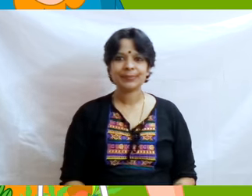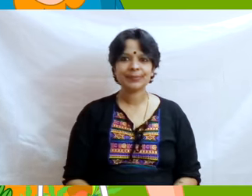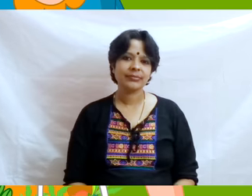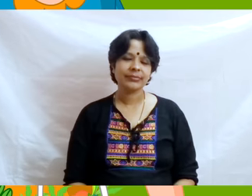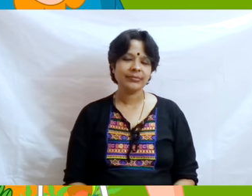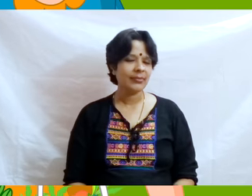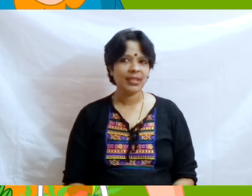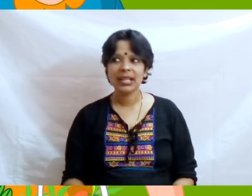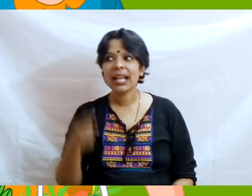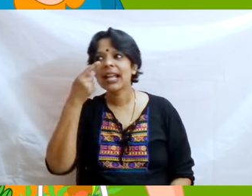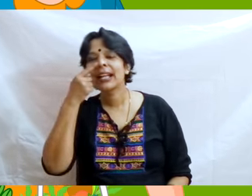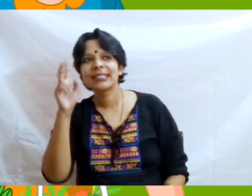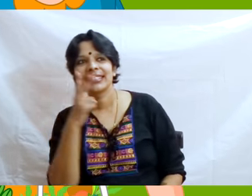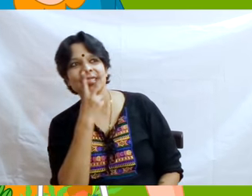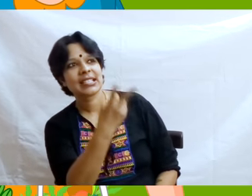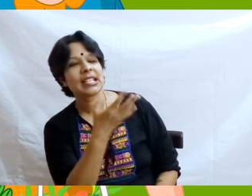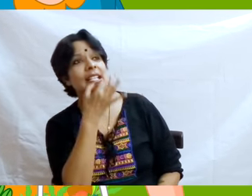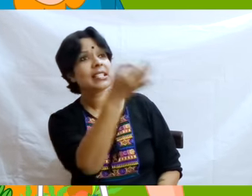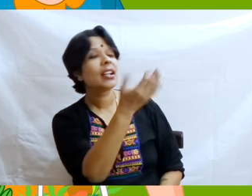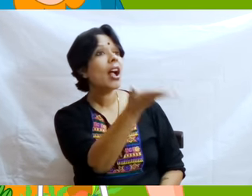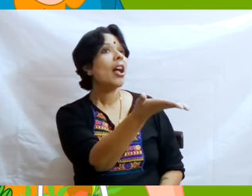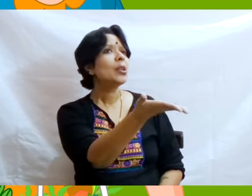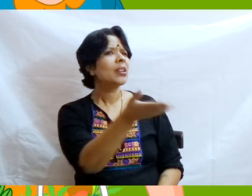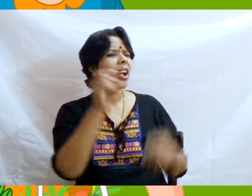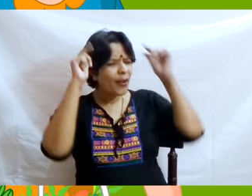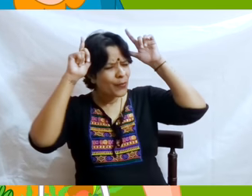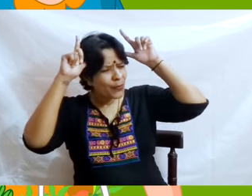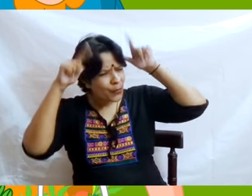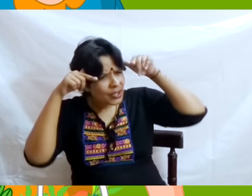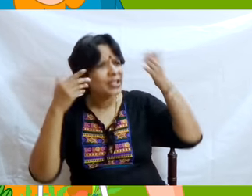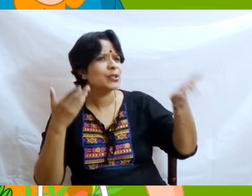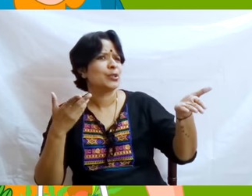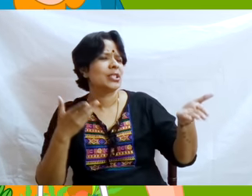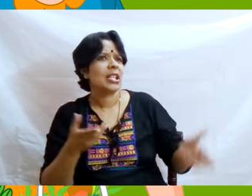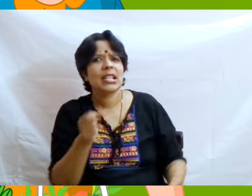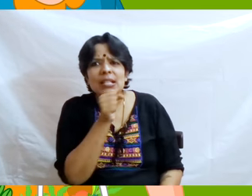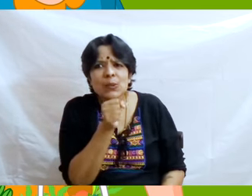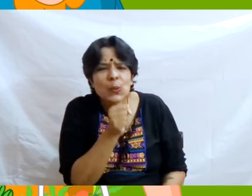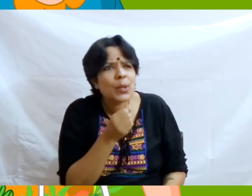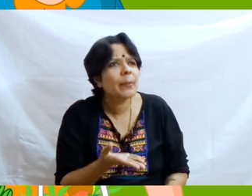"Look at the old fool" exclaimed one of them. "Perched on the Ass while that poor boy has to walk."